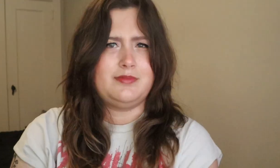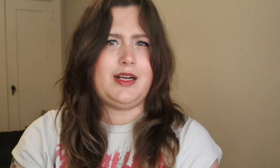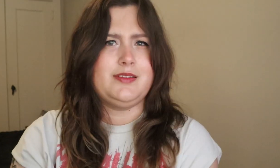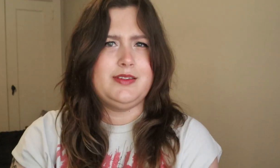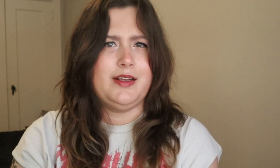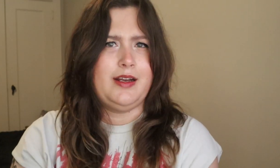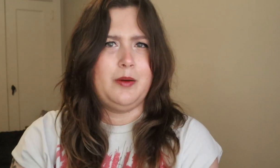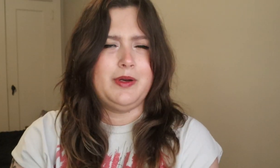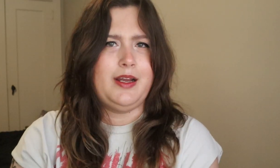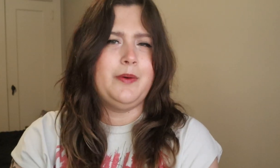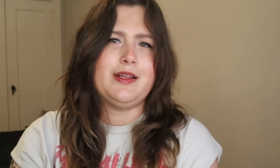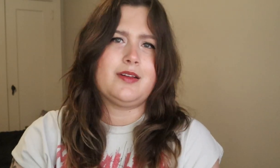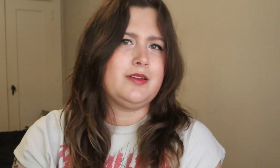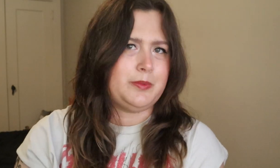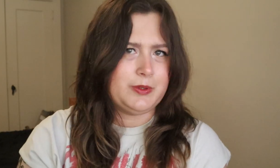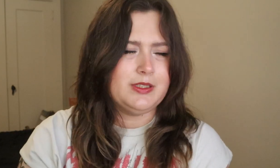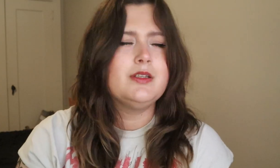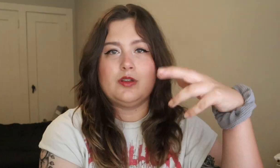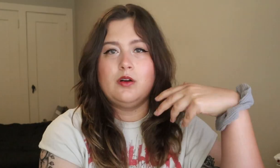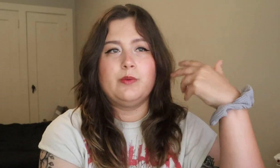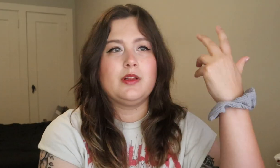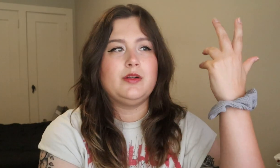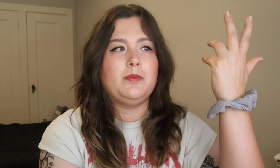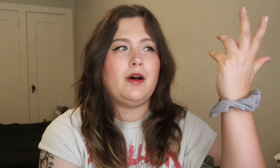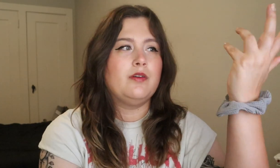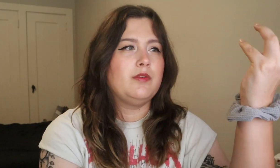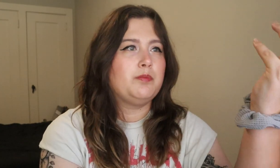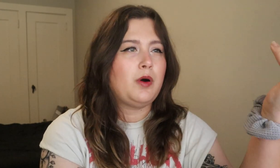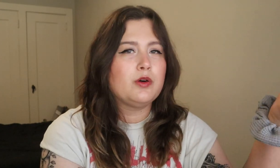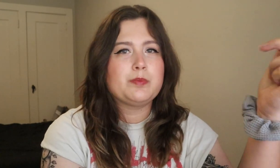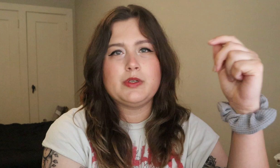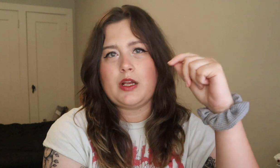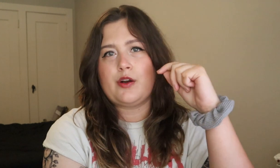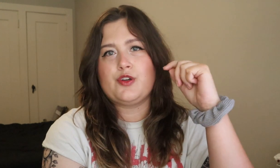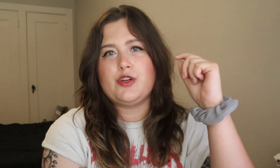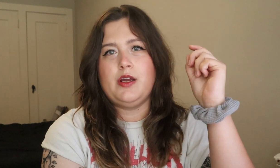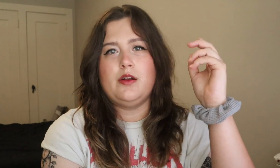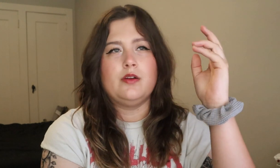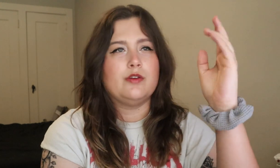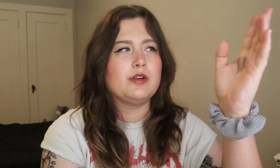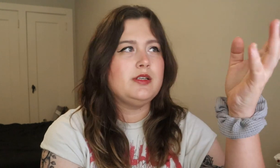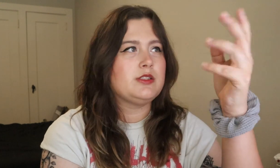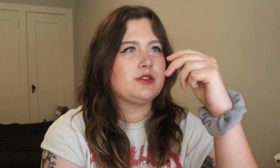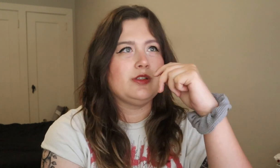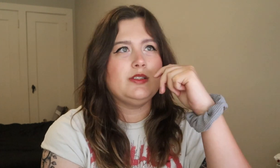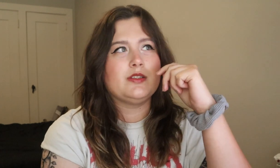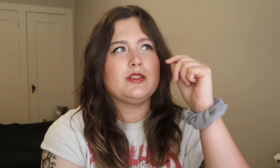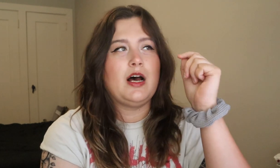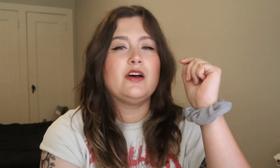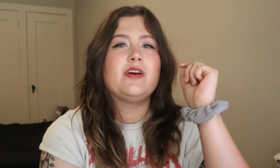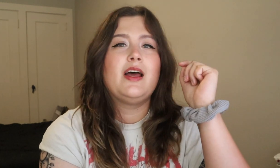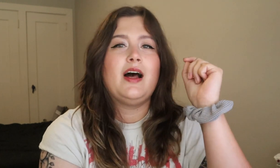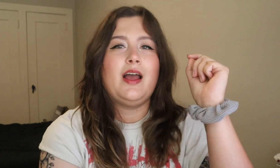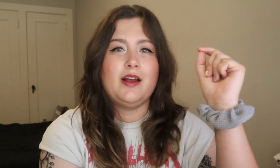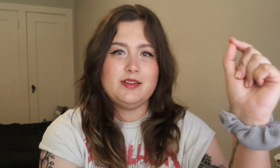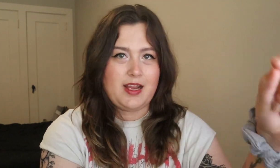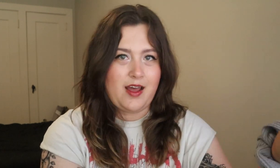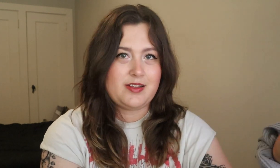Mine's dead now. But anyway, that's not the point. So we learned about post-production, green screen stuff and yes,